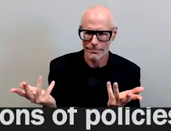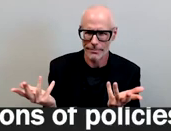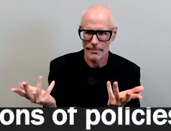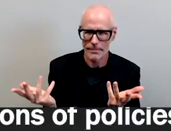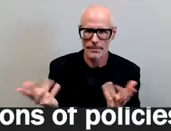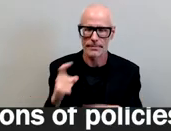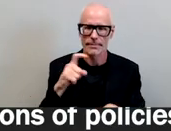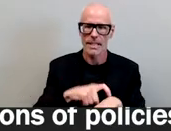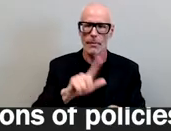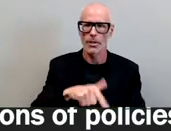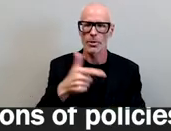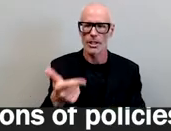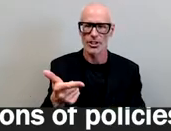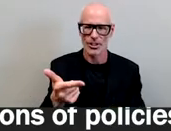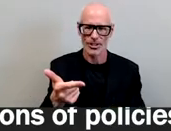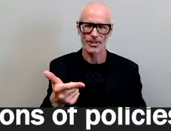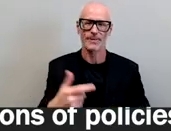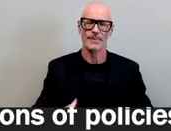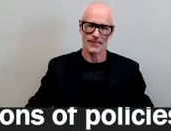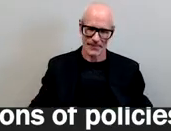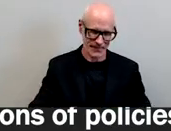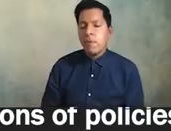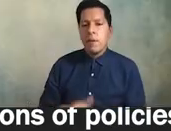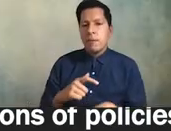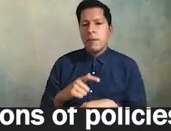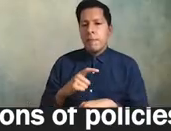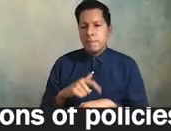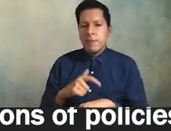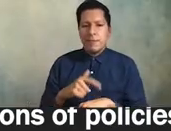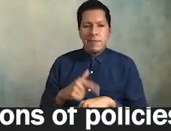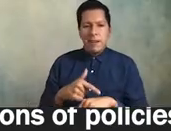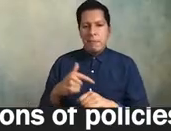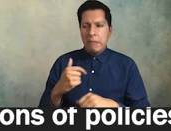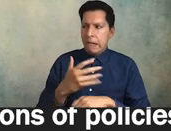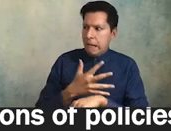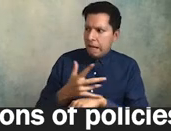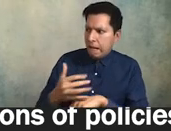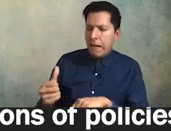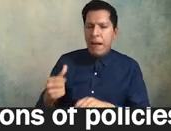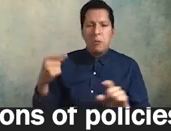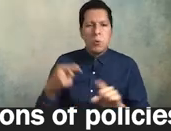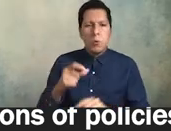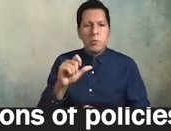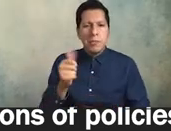i'm overtime let me let me wrap this up um i told you there are 10 10 requirements